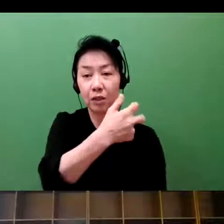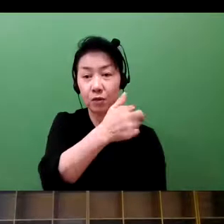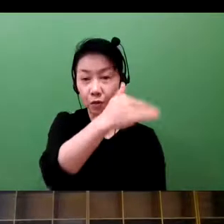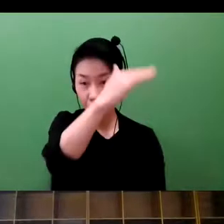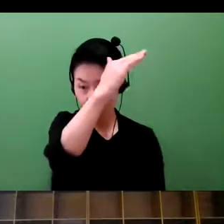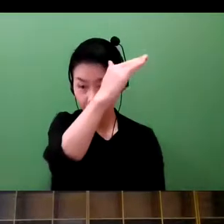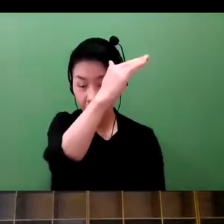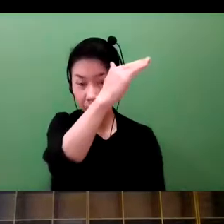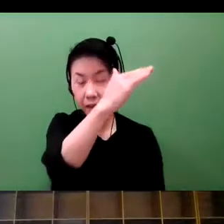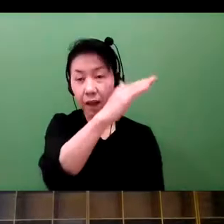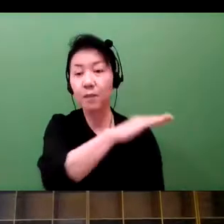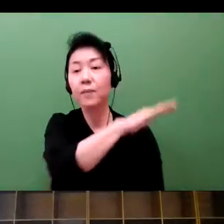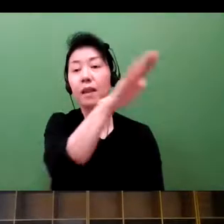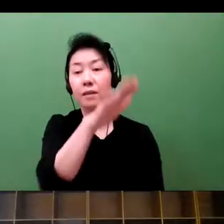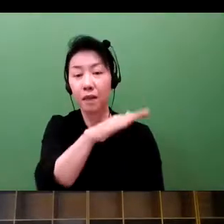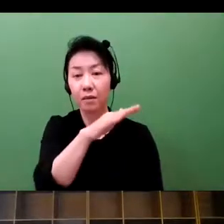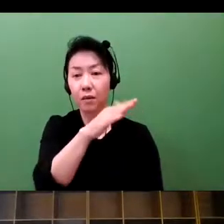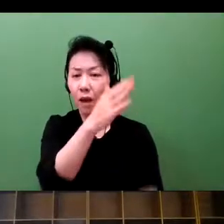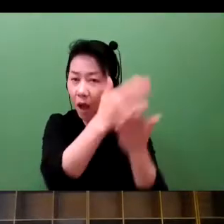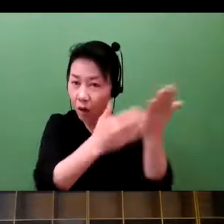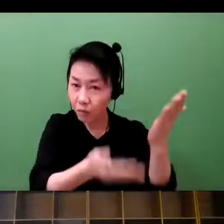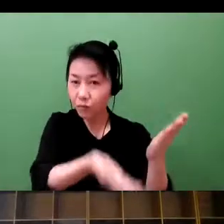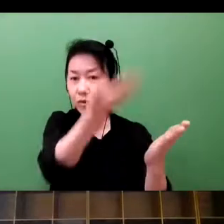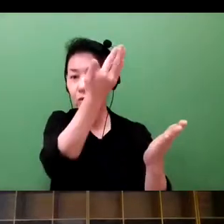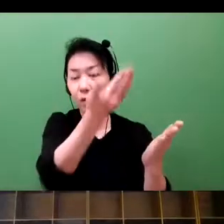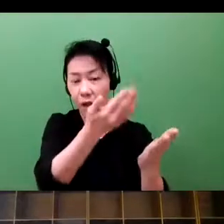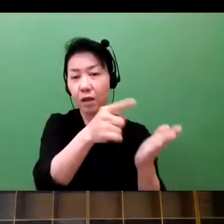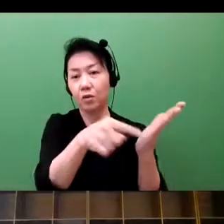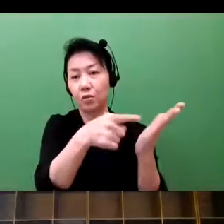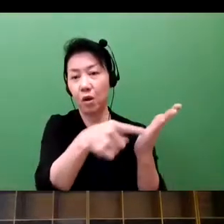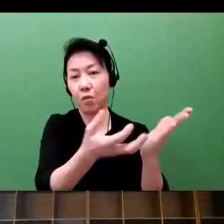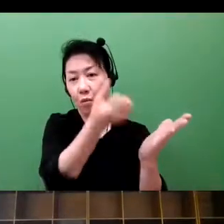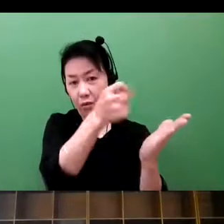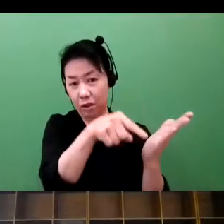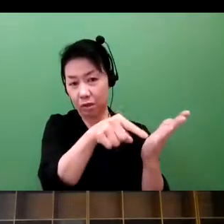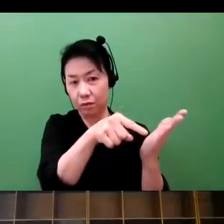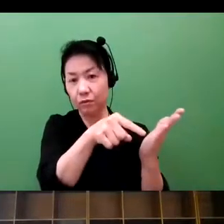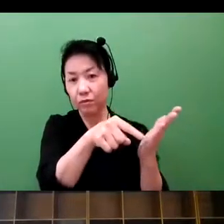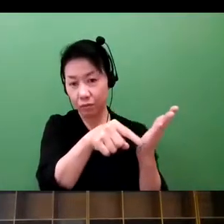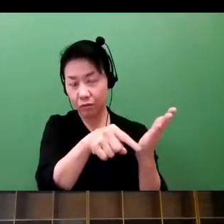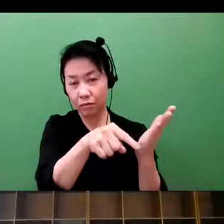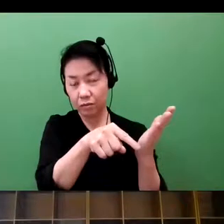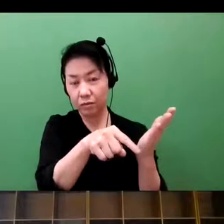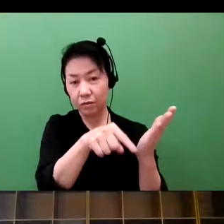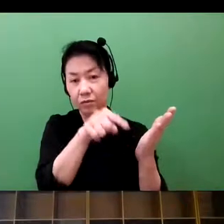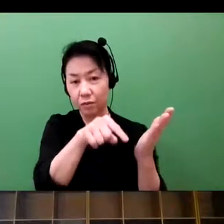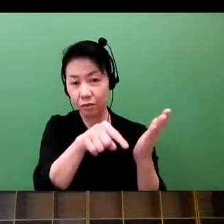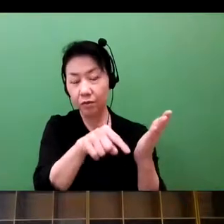Those above 70 years of age, half of this elderly segment already possesses a smartphone.